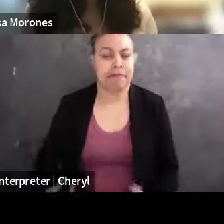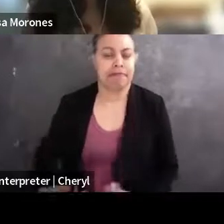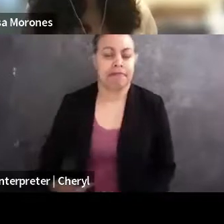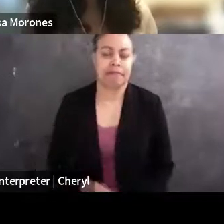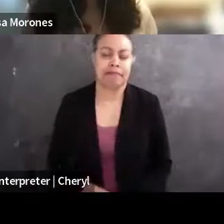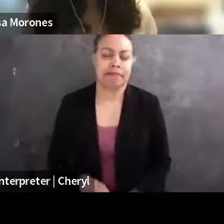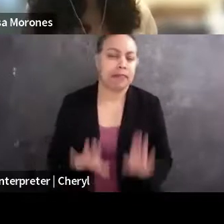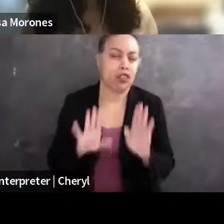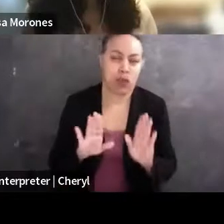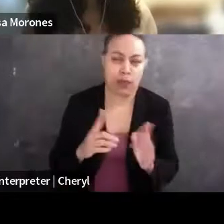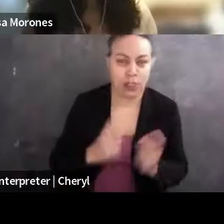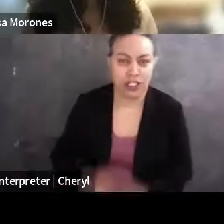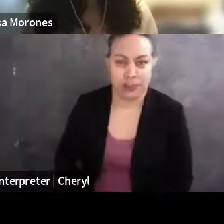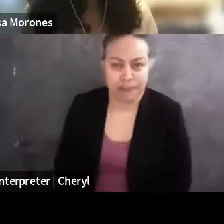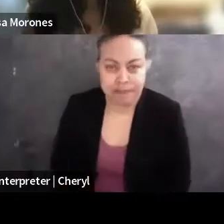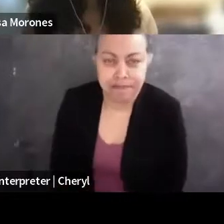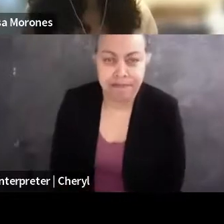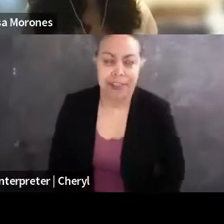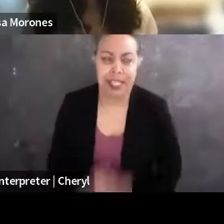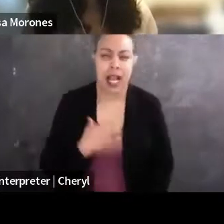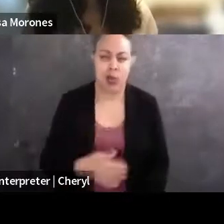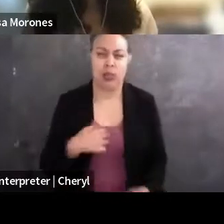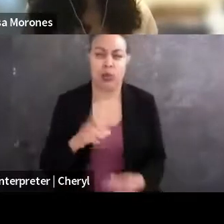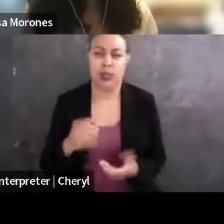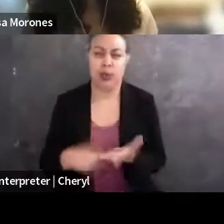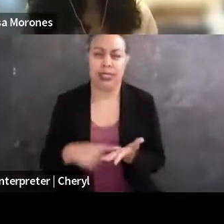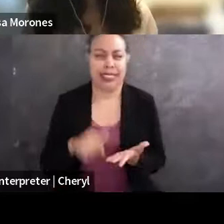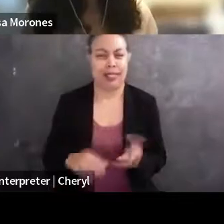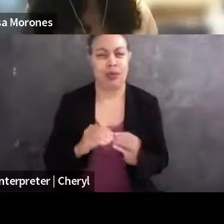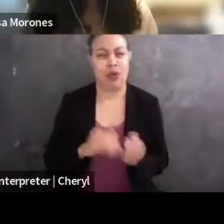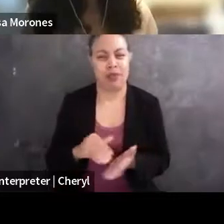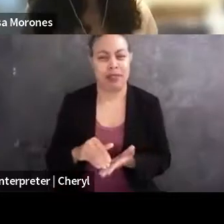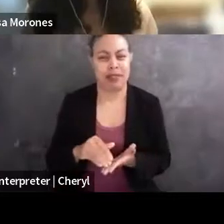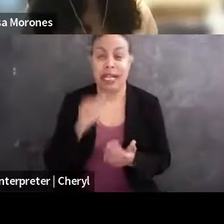and one that I wish we discussed more, not just in the First Amendment space